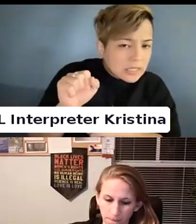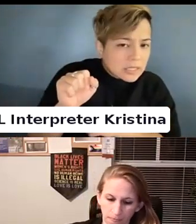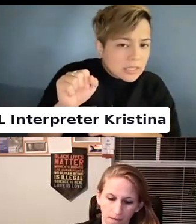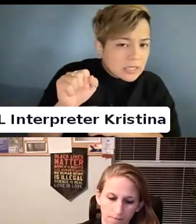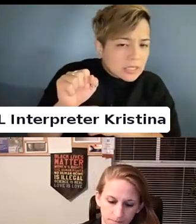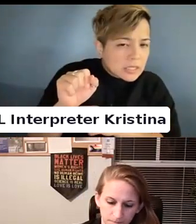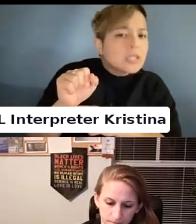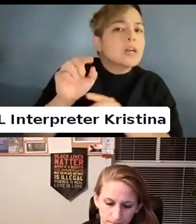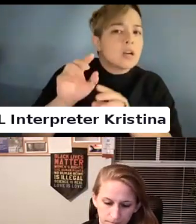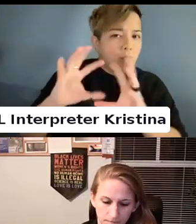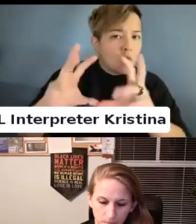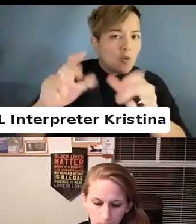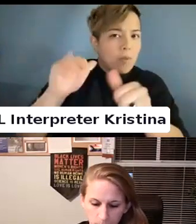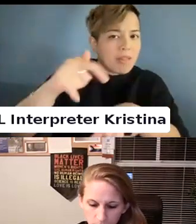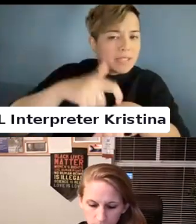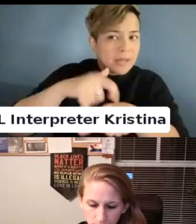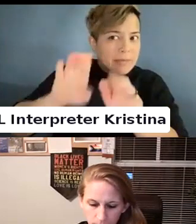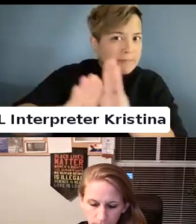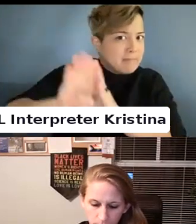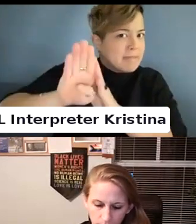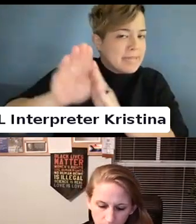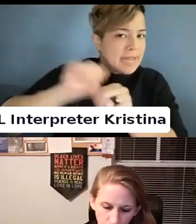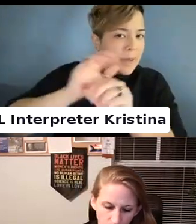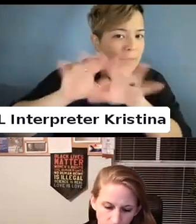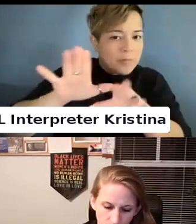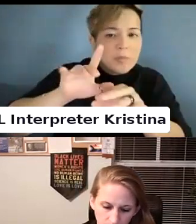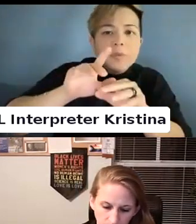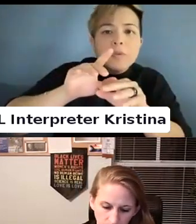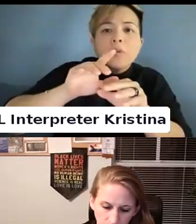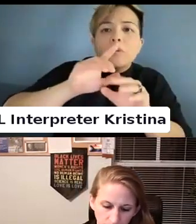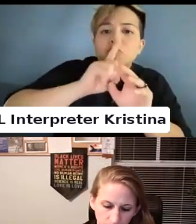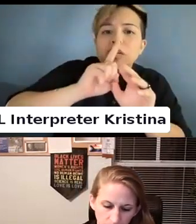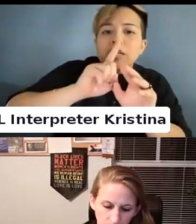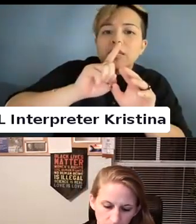And had to fight really hard not to get excluded.